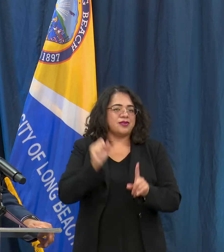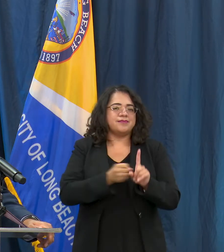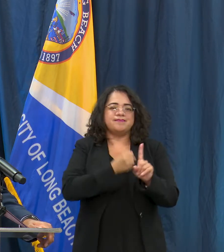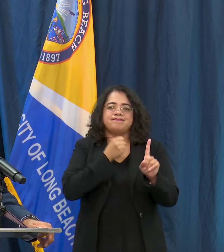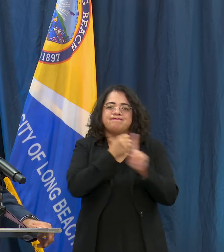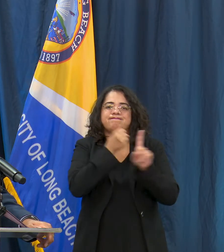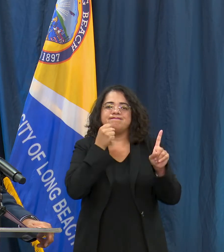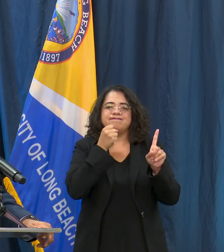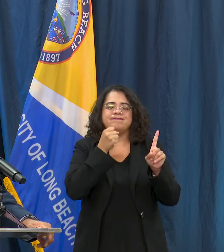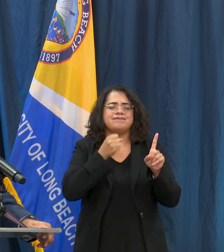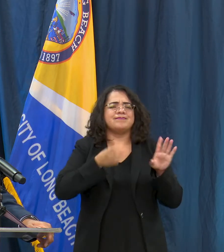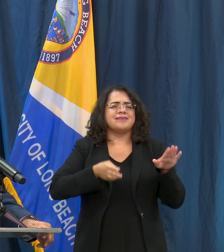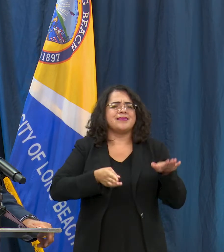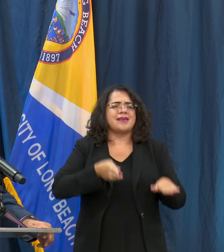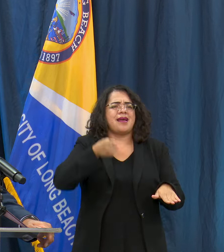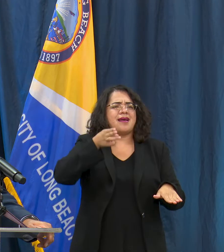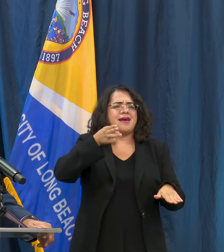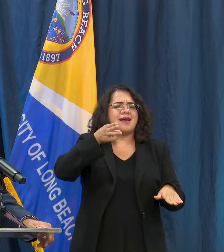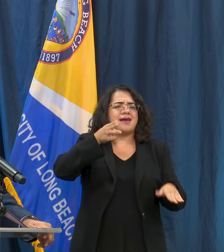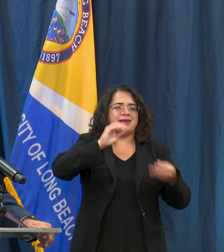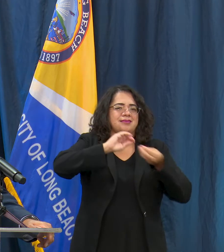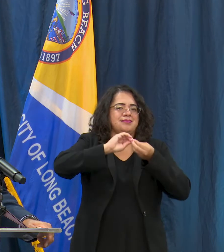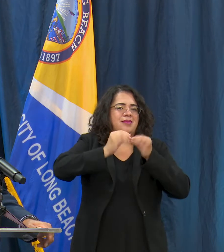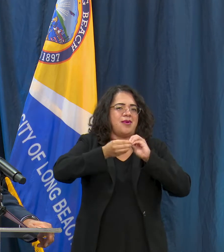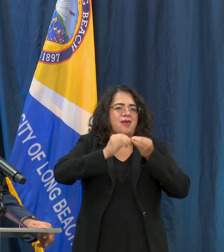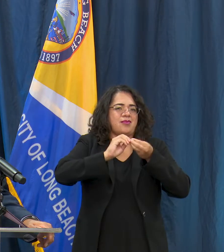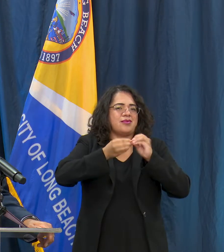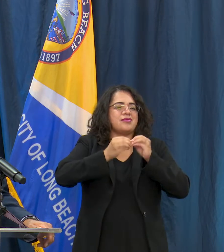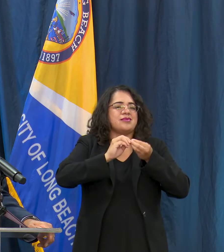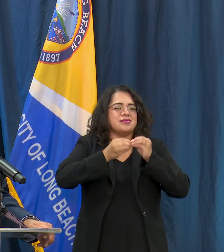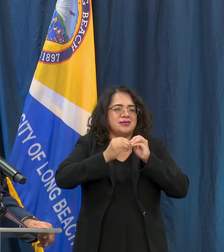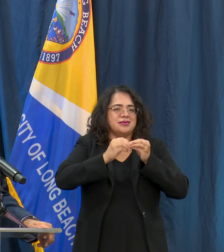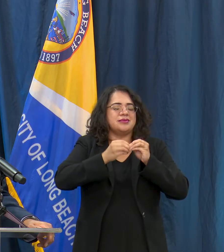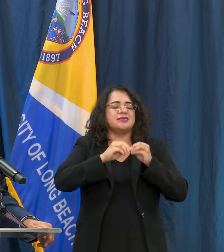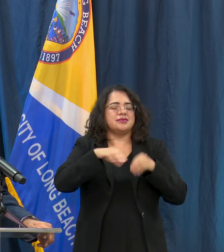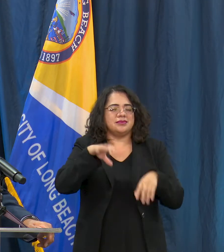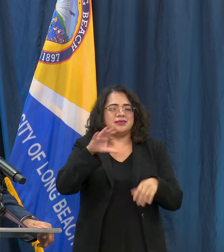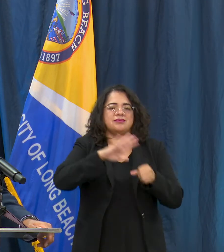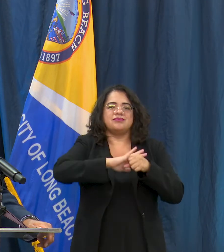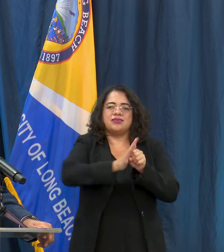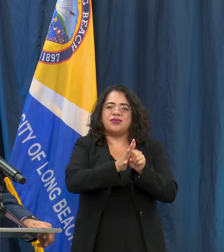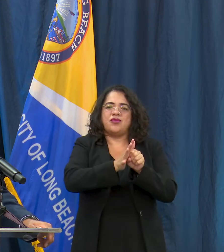highest levels of COVID cases, the Governor of course I mentioned that